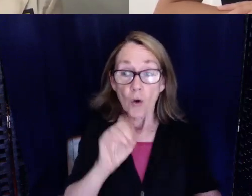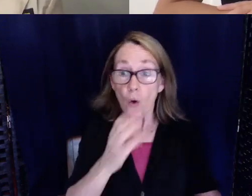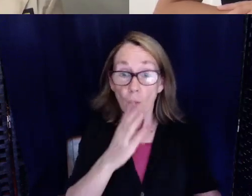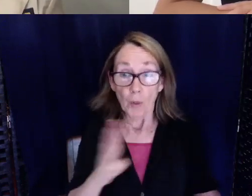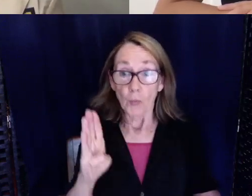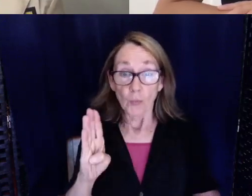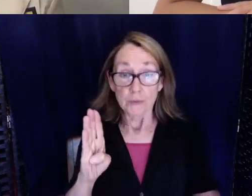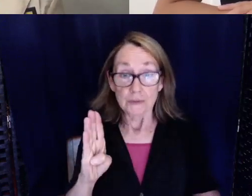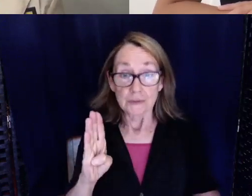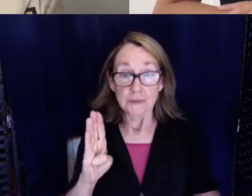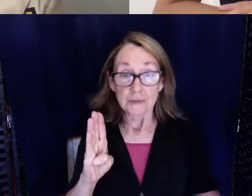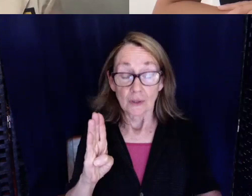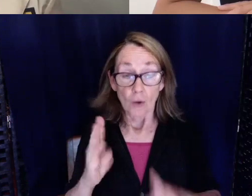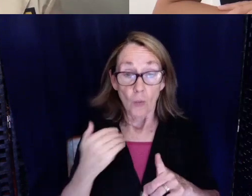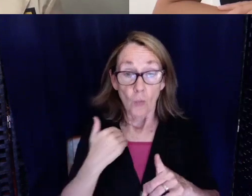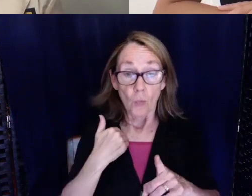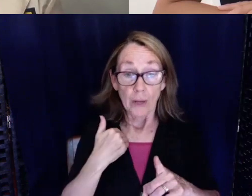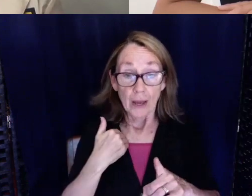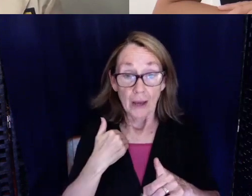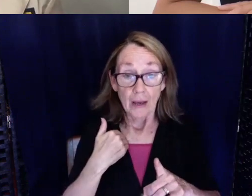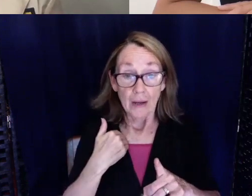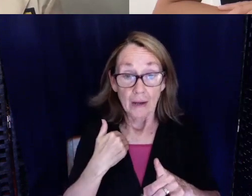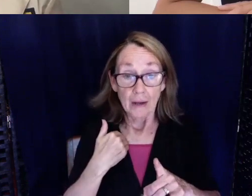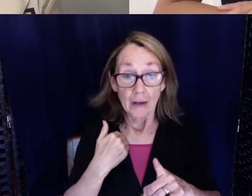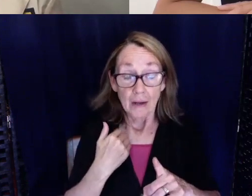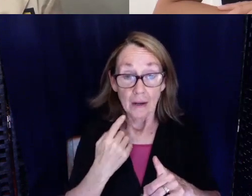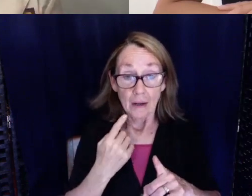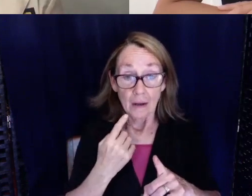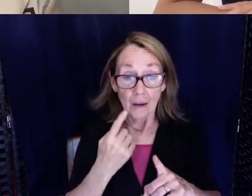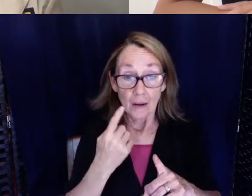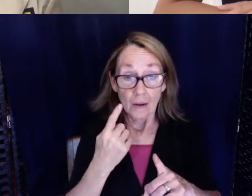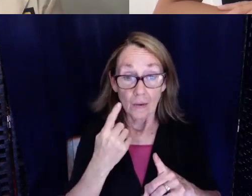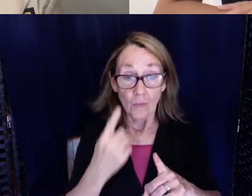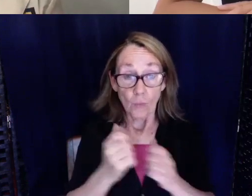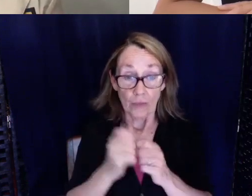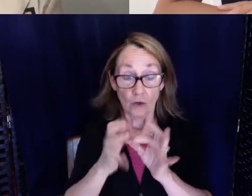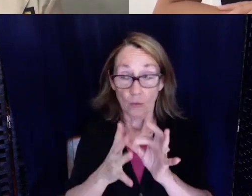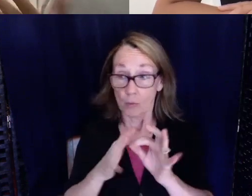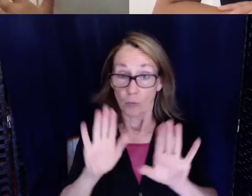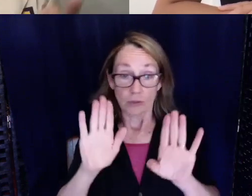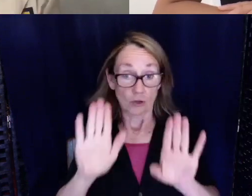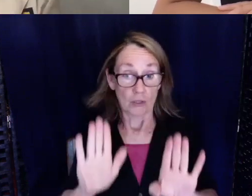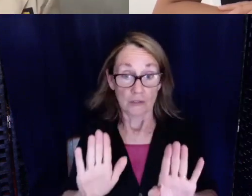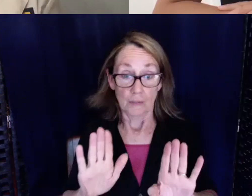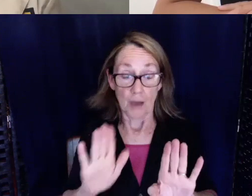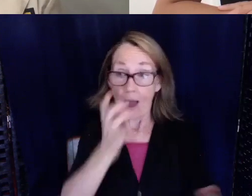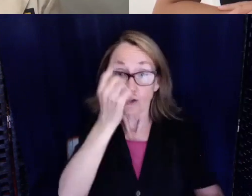We had a practice one at one of the conferences and it was awesome. I understood everything.